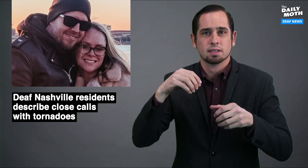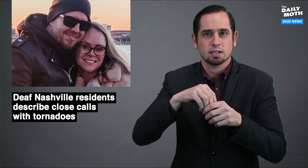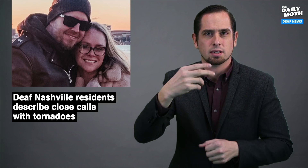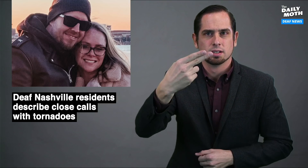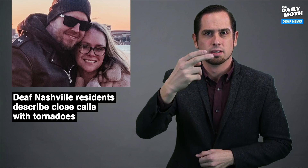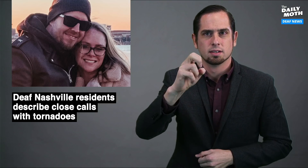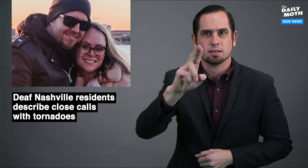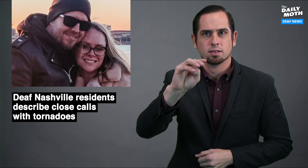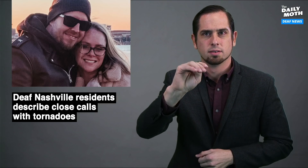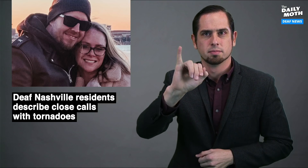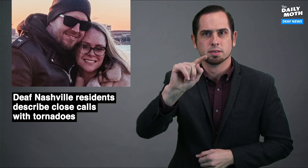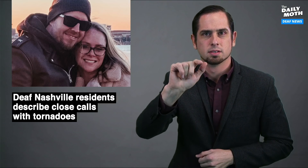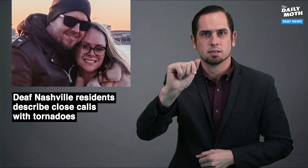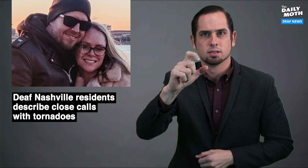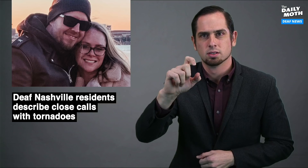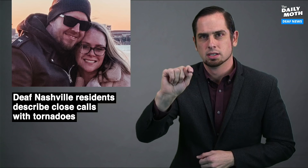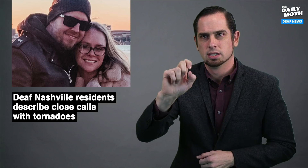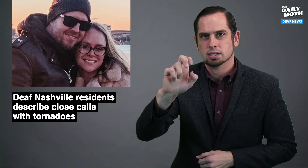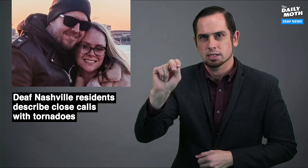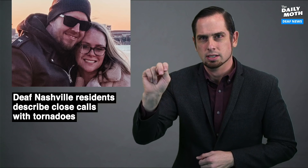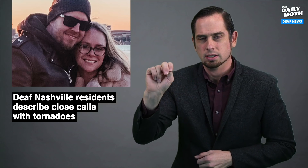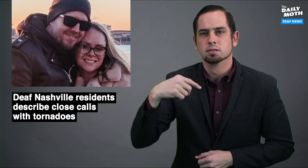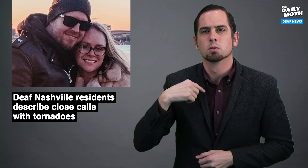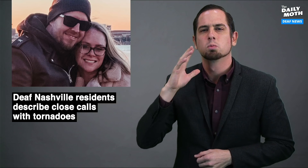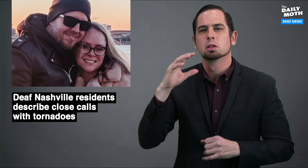who live in Hermitage, Tennessee.